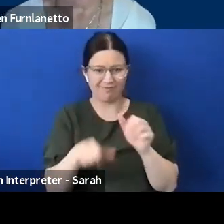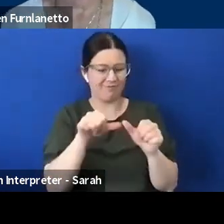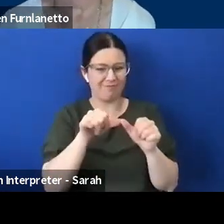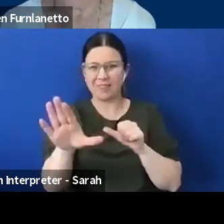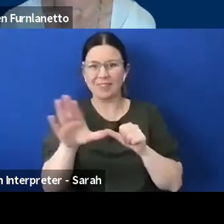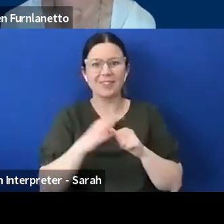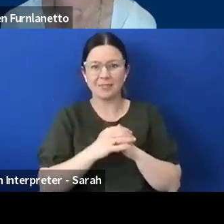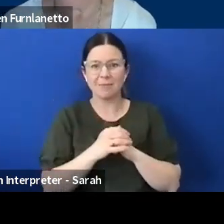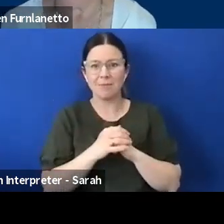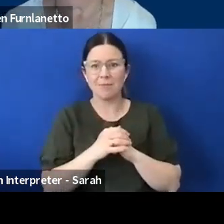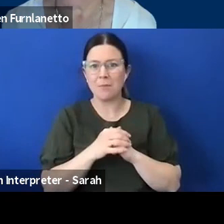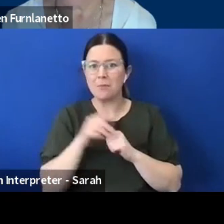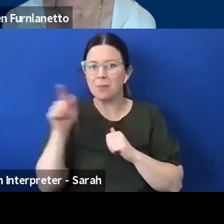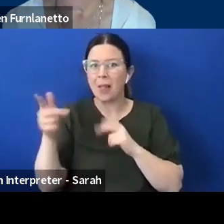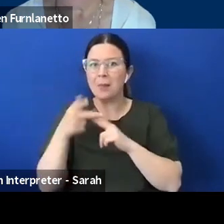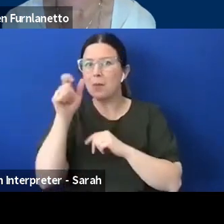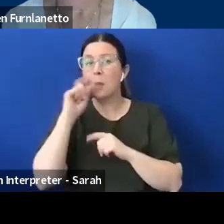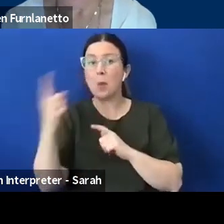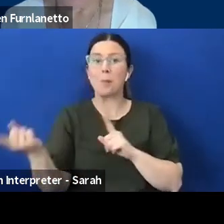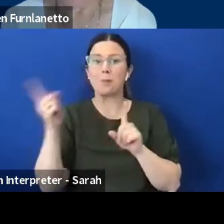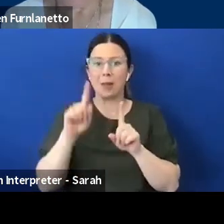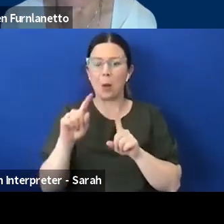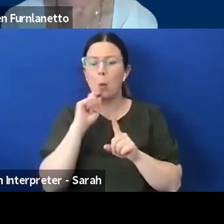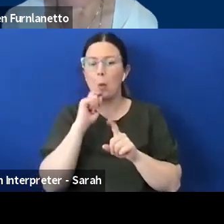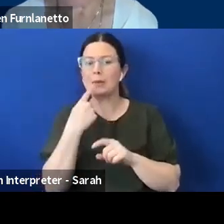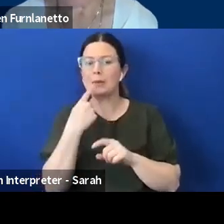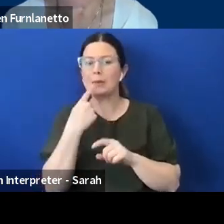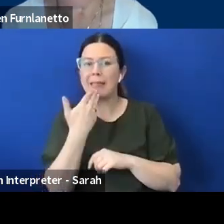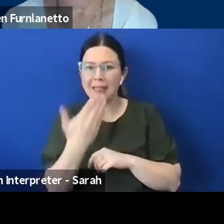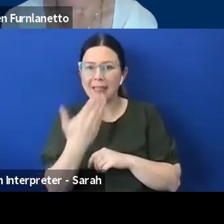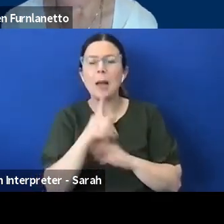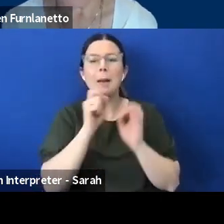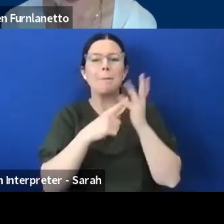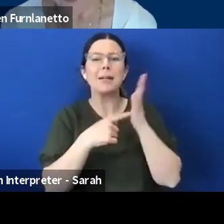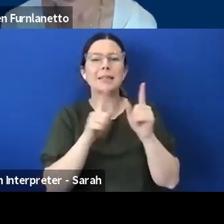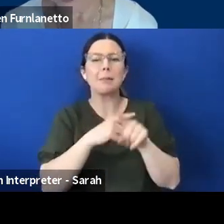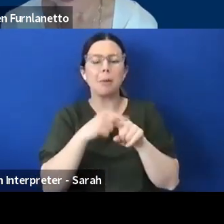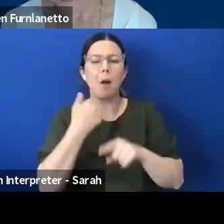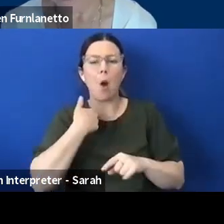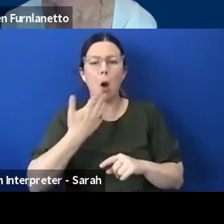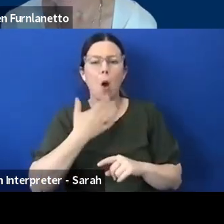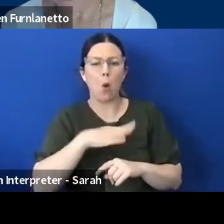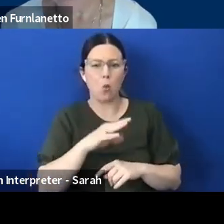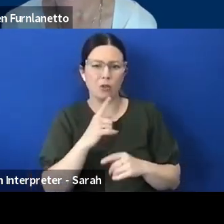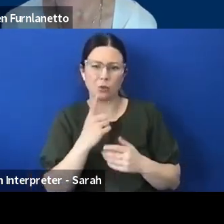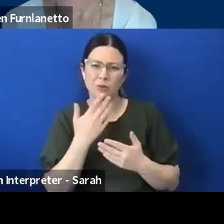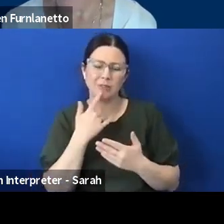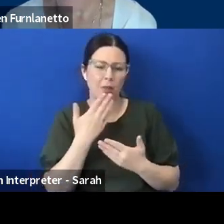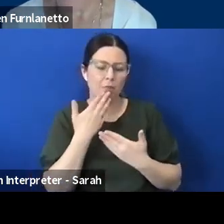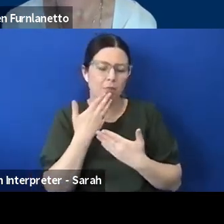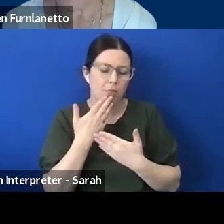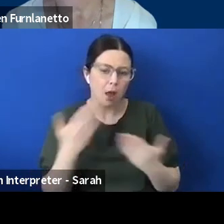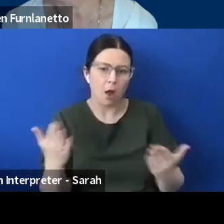in very soon and thank you, but I just wanted to thank you so much for sharing and I now